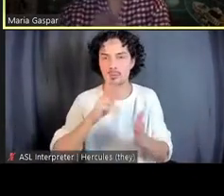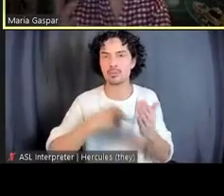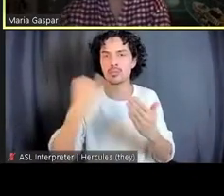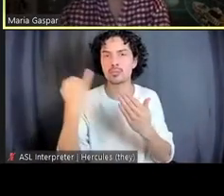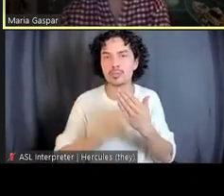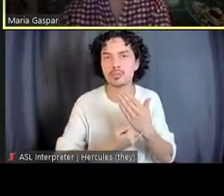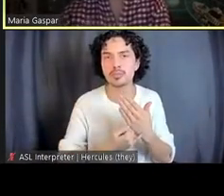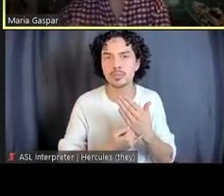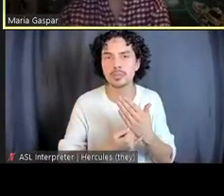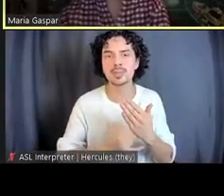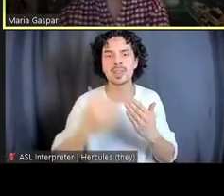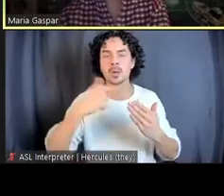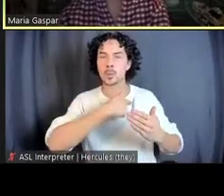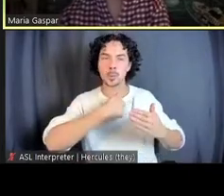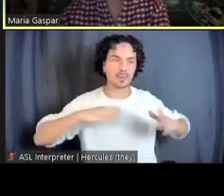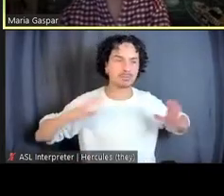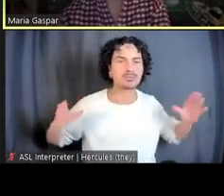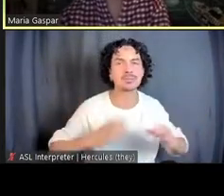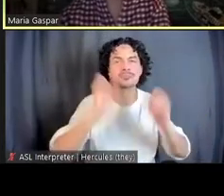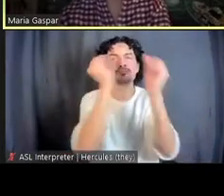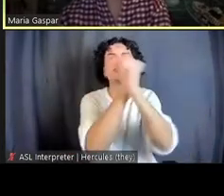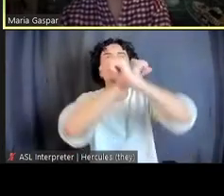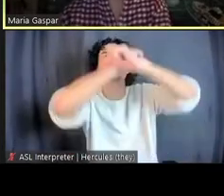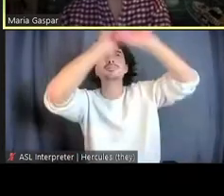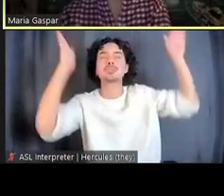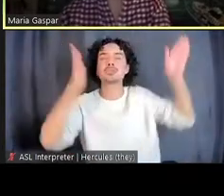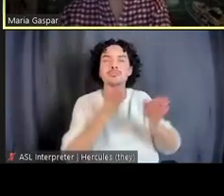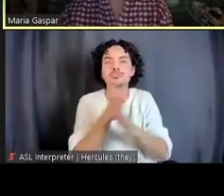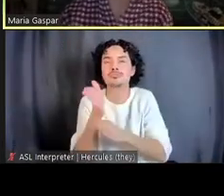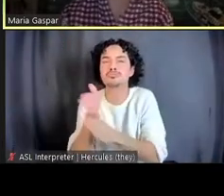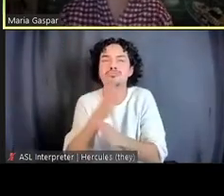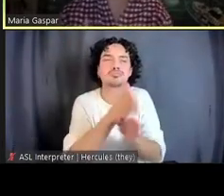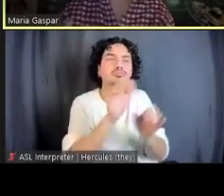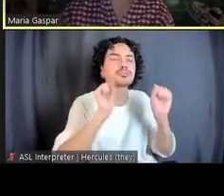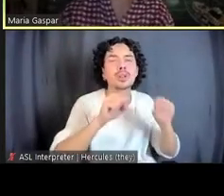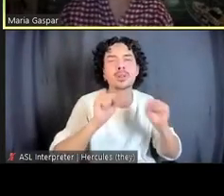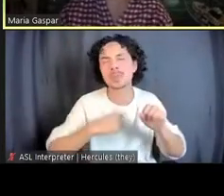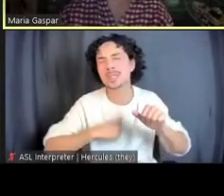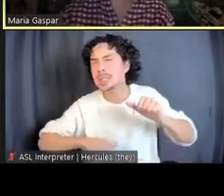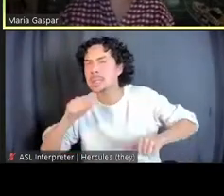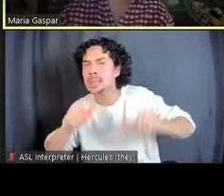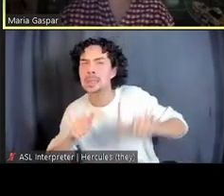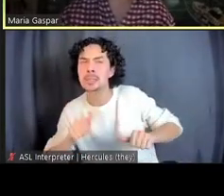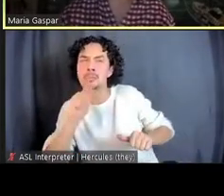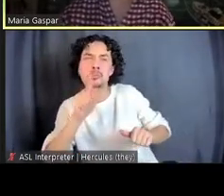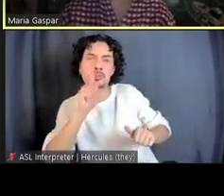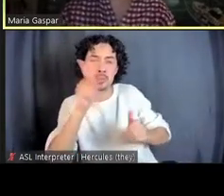sort of imagining the possibilities and kind of not sure in what direction the project was going to go.